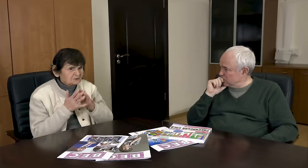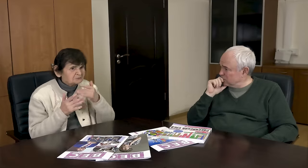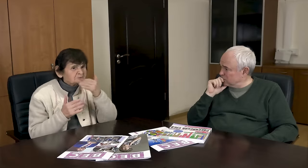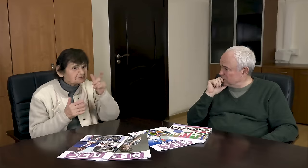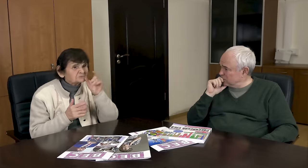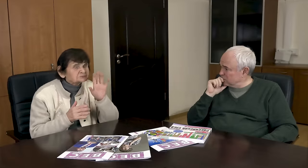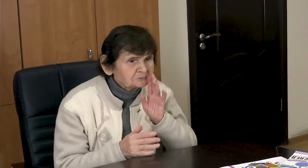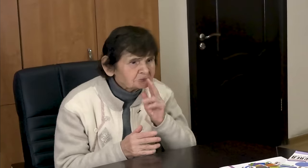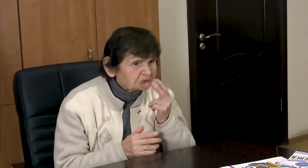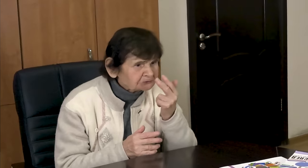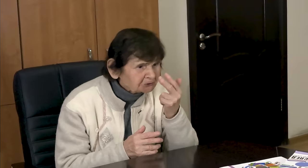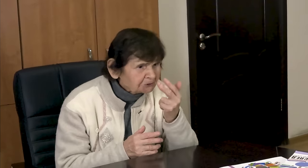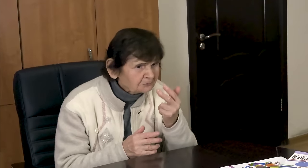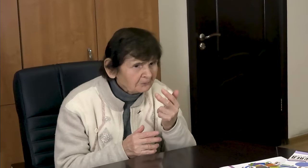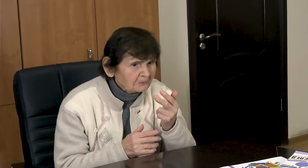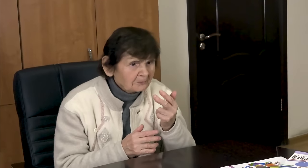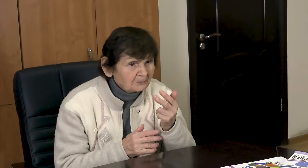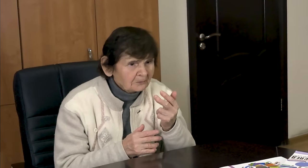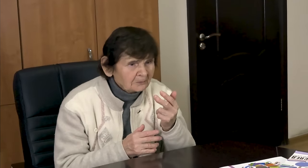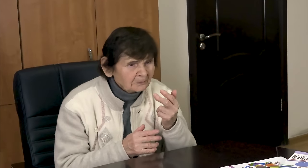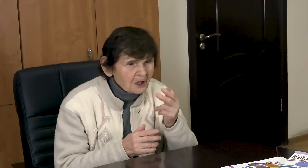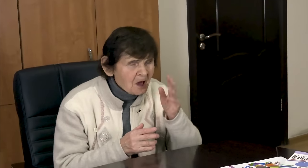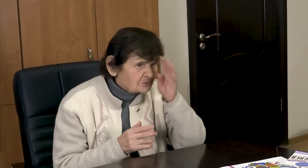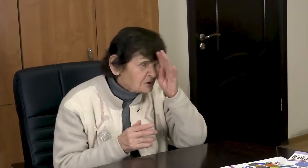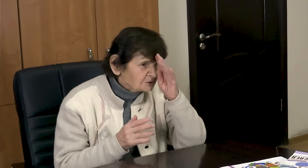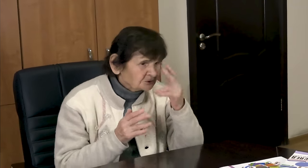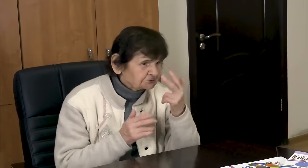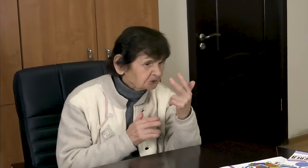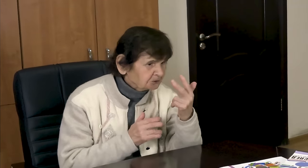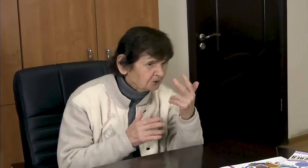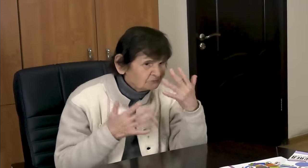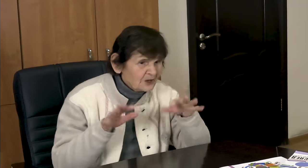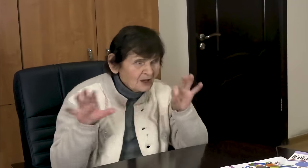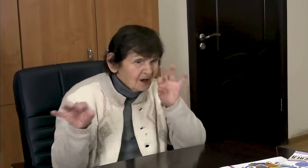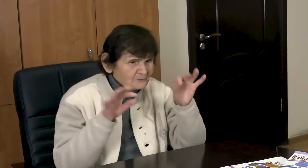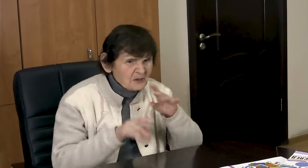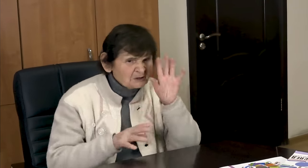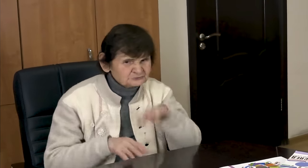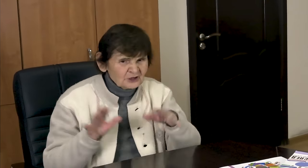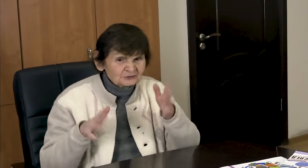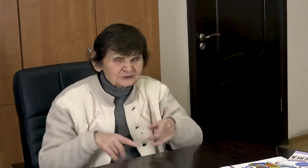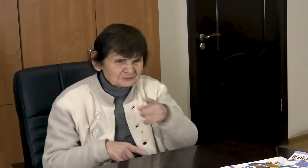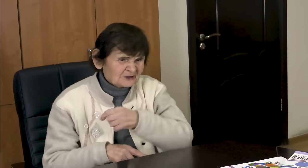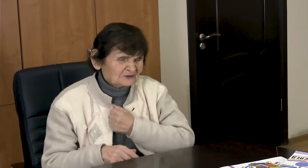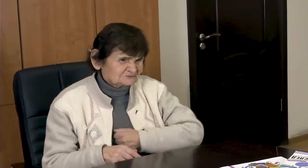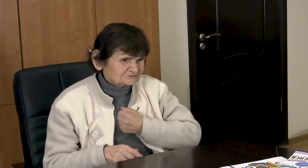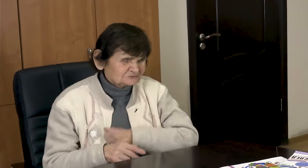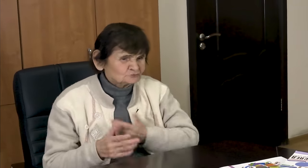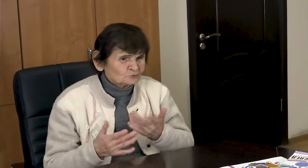Only three girls and three men were chosen. Everyone else was very upset.